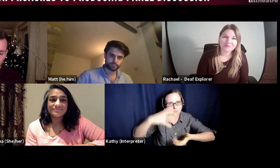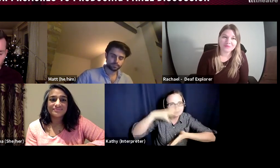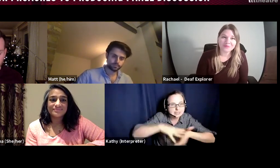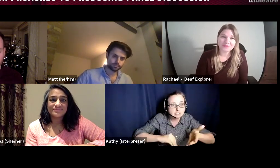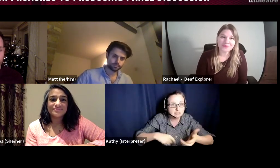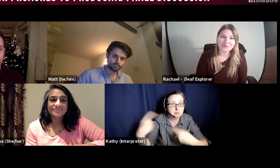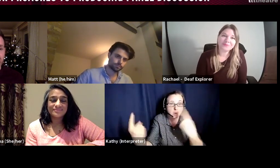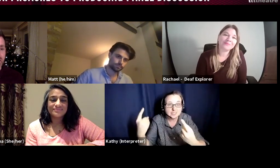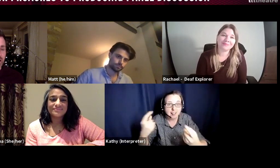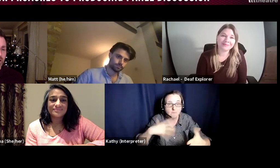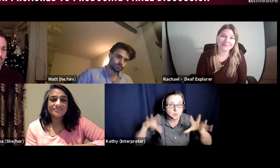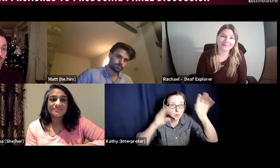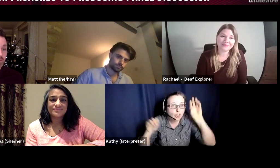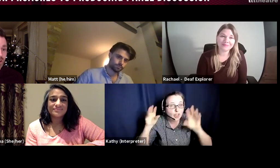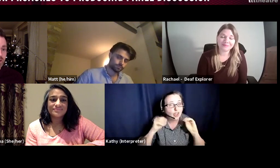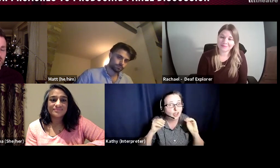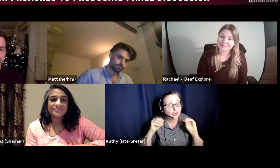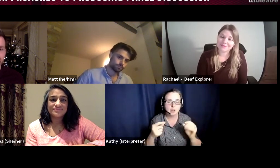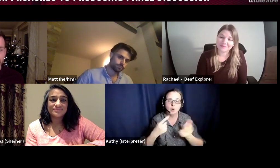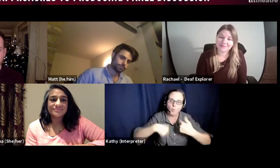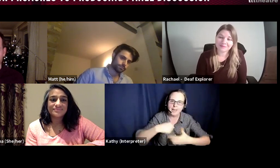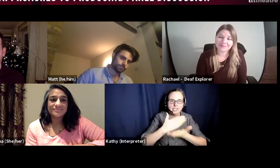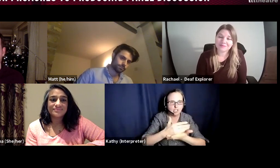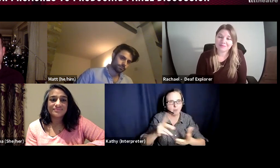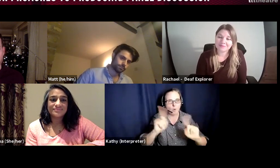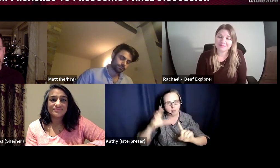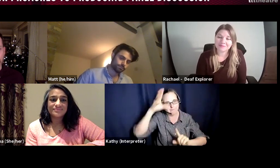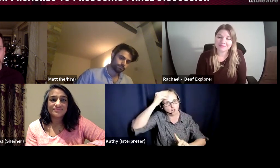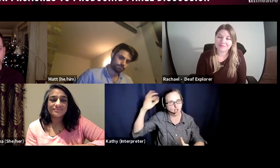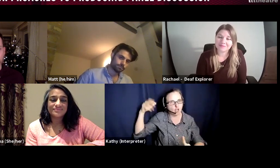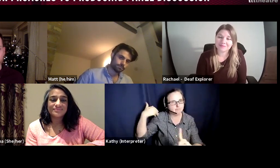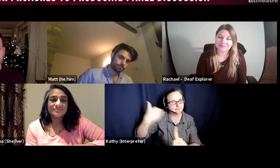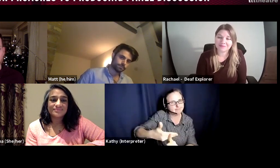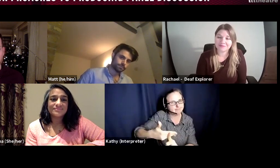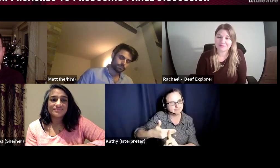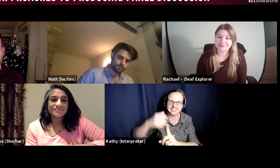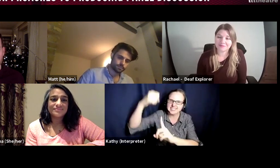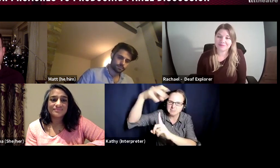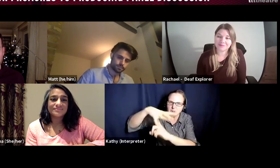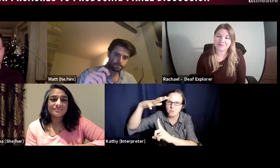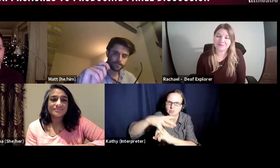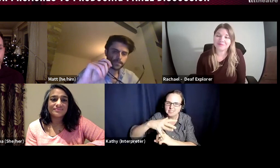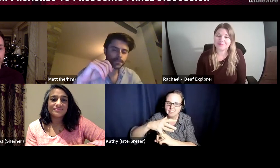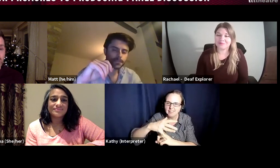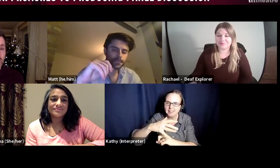we want to share what we've learnt and I think that is one of the things that most love about the